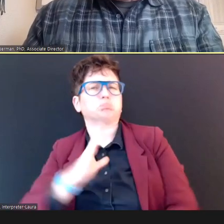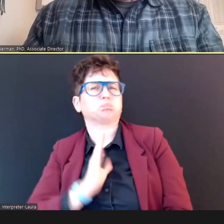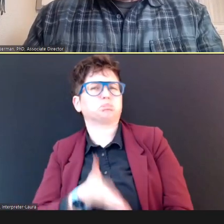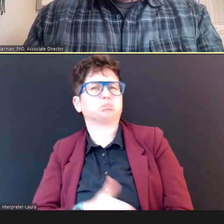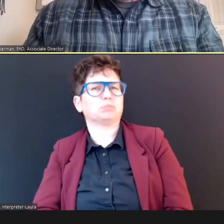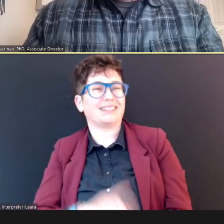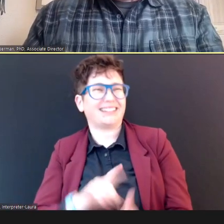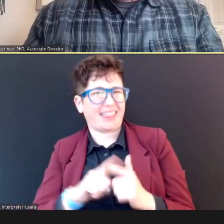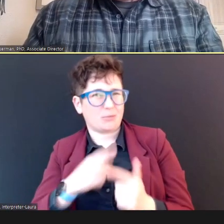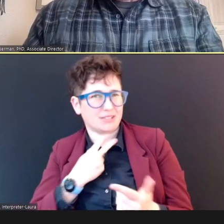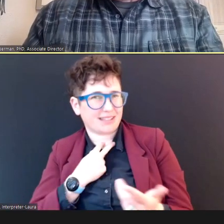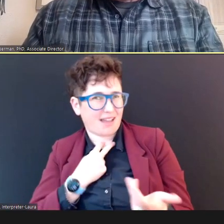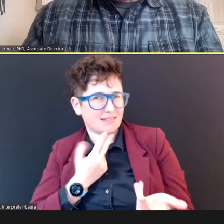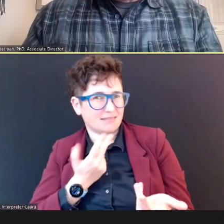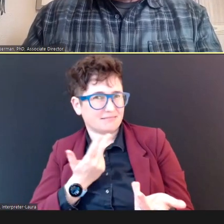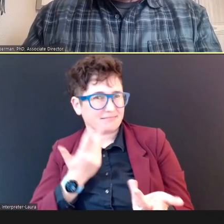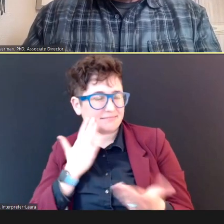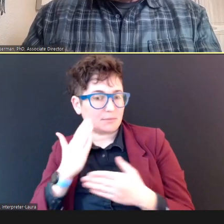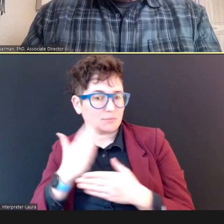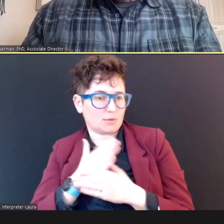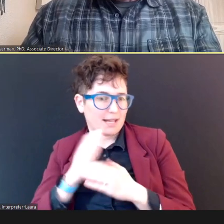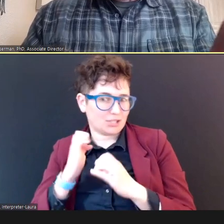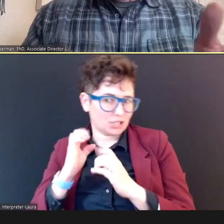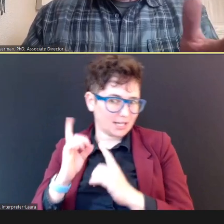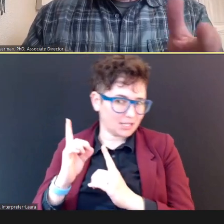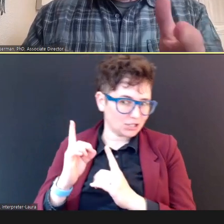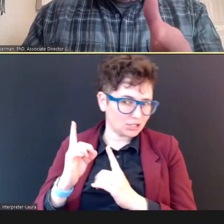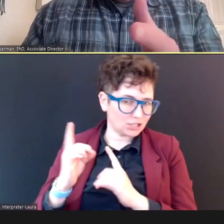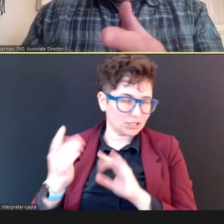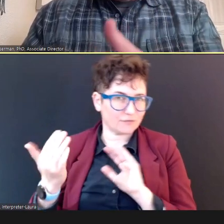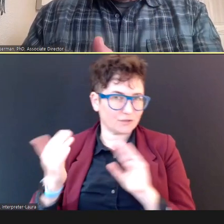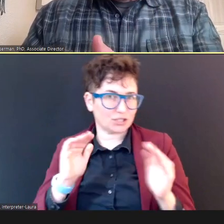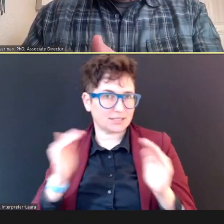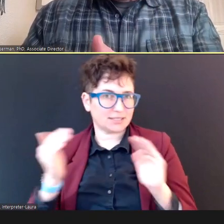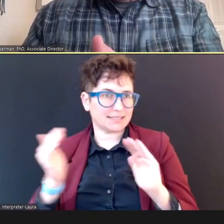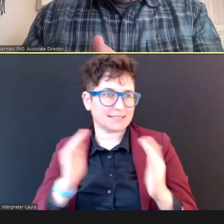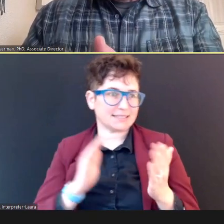Between education versus medical with -- how to support families and